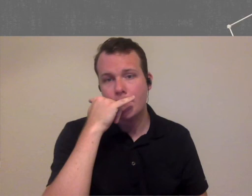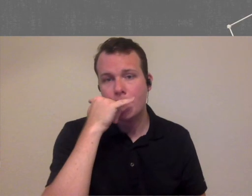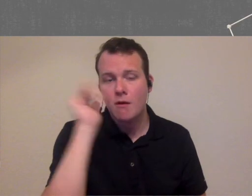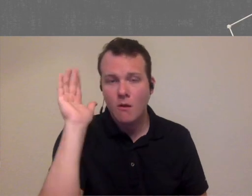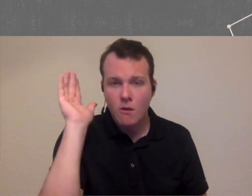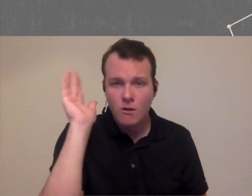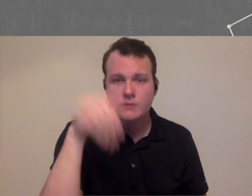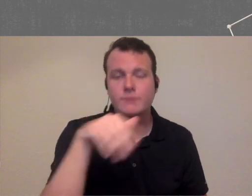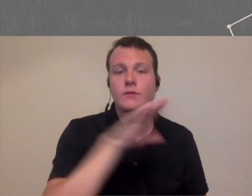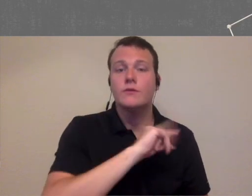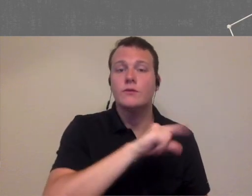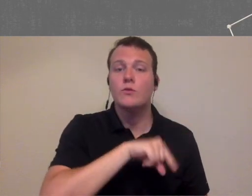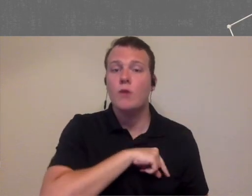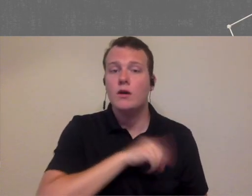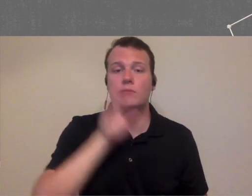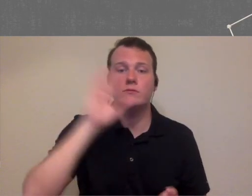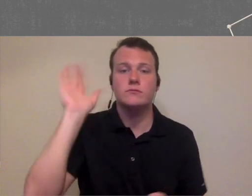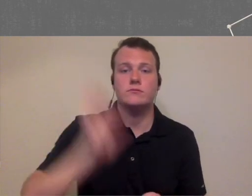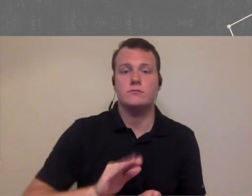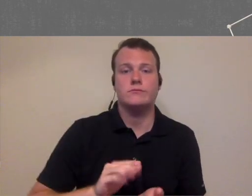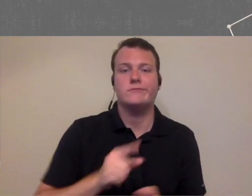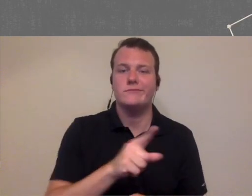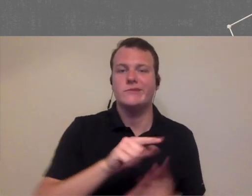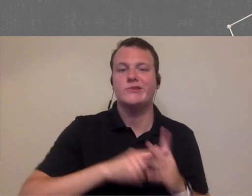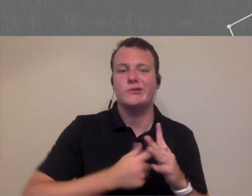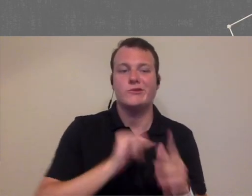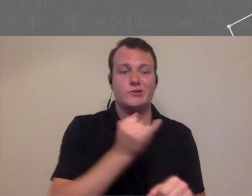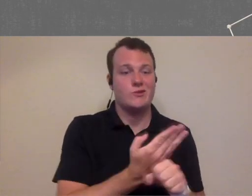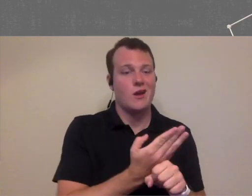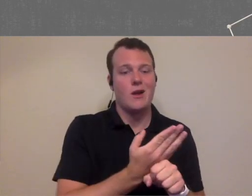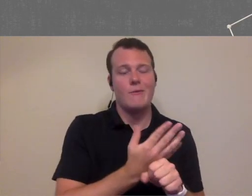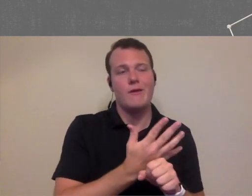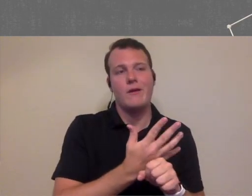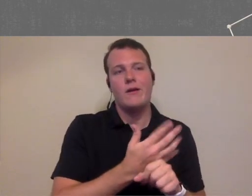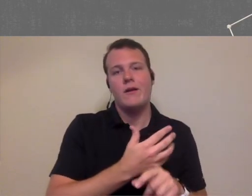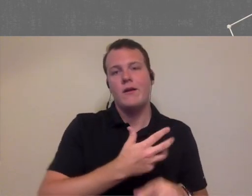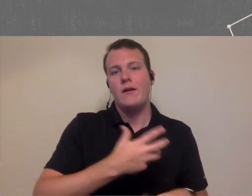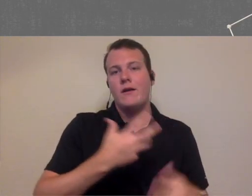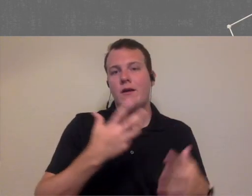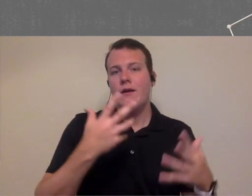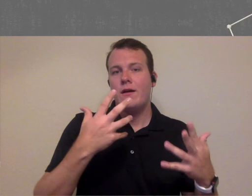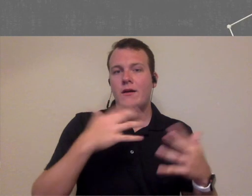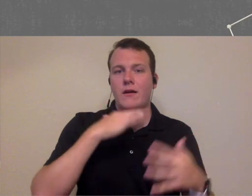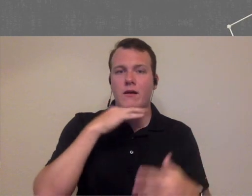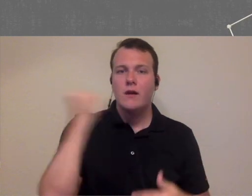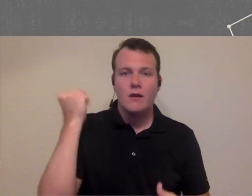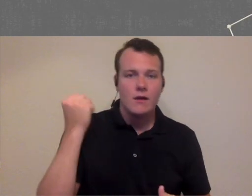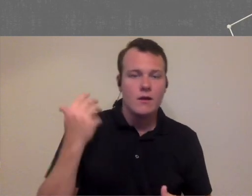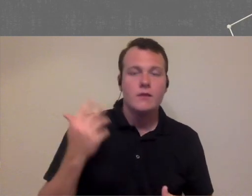time right because their qualities going to start to degrade they're gonna start to not like their job honestly so people need that ability to